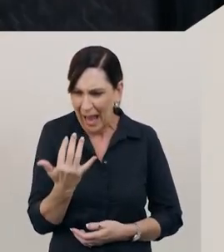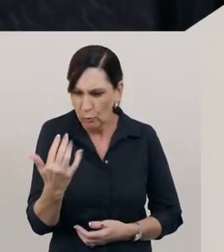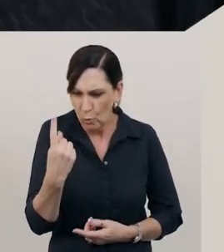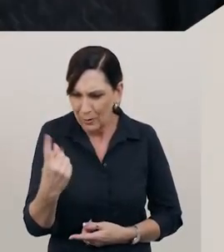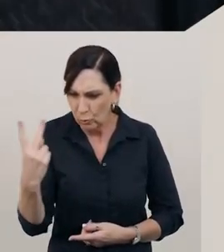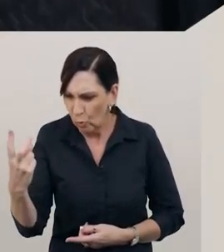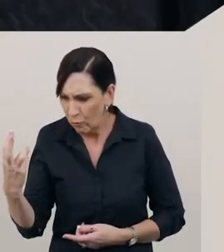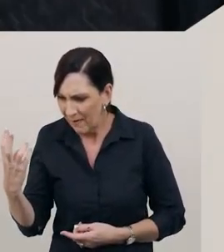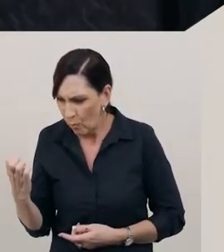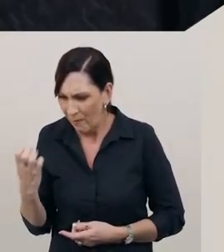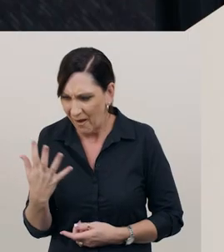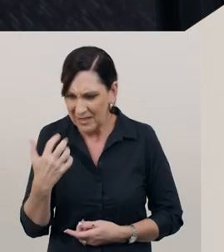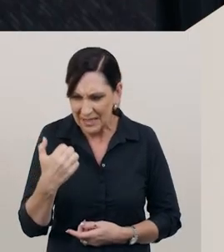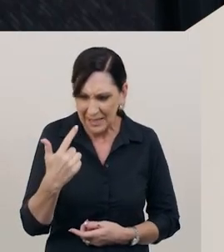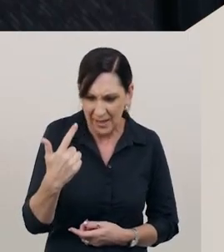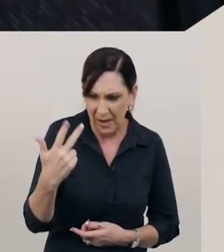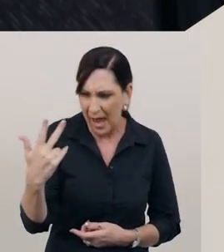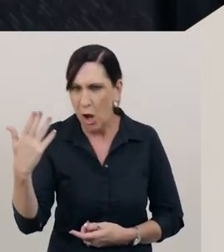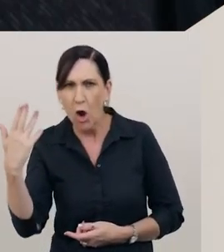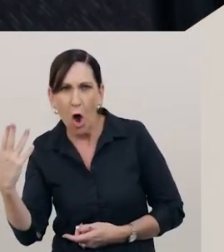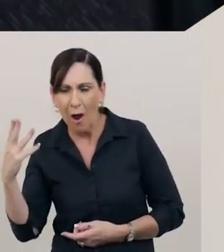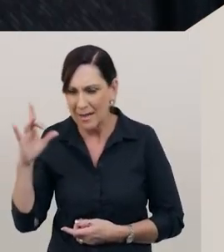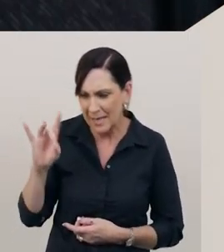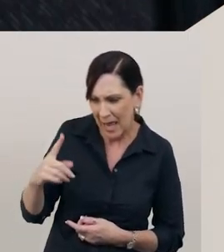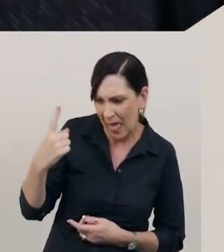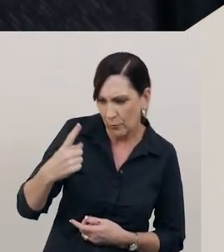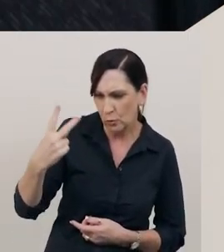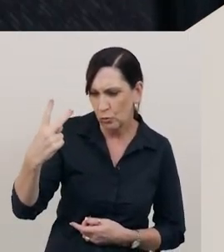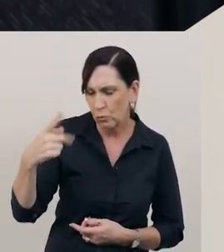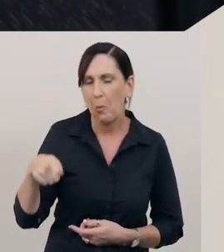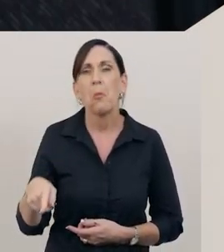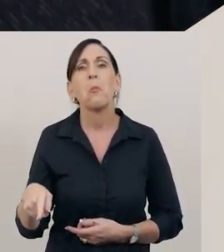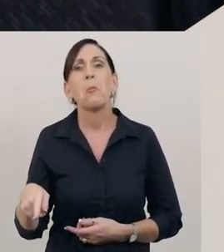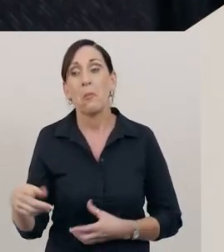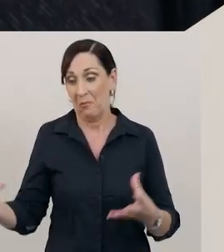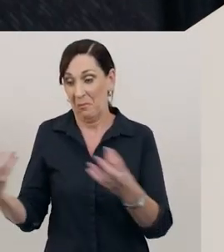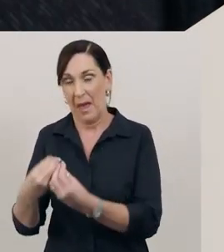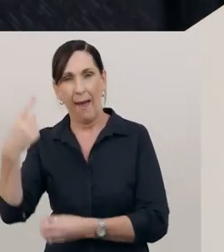1, 2, 3, 4, 5, 6, 7, 8, 9, 10, 11. This pile has 11.